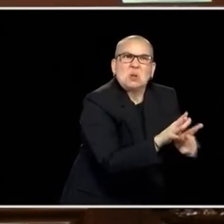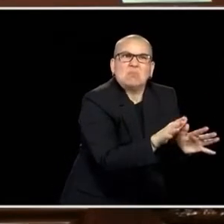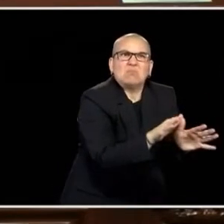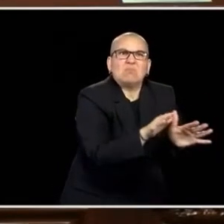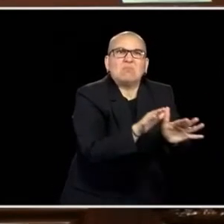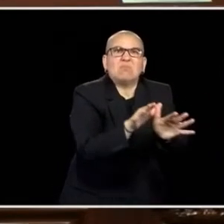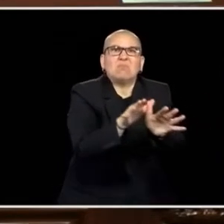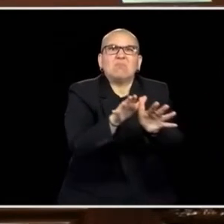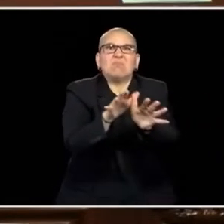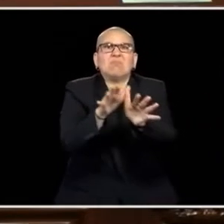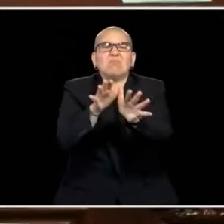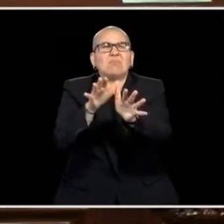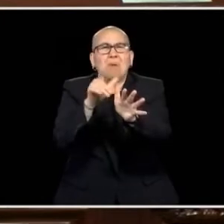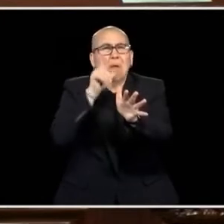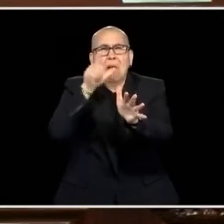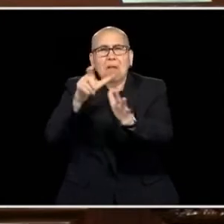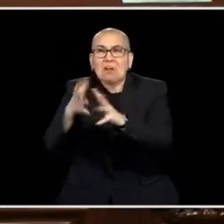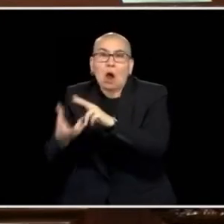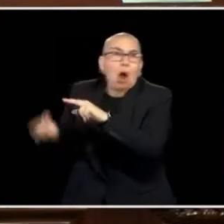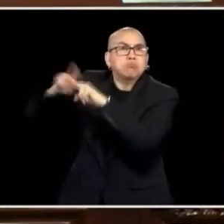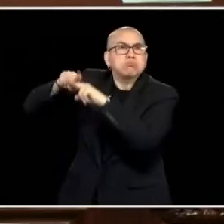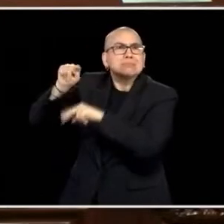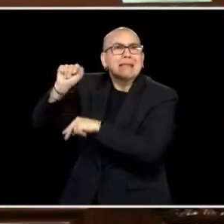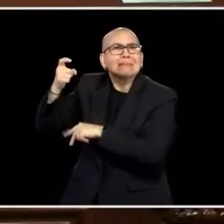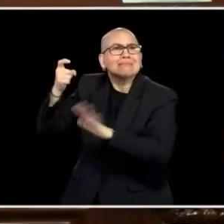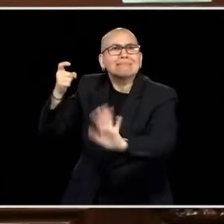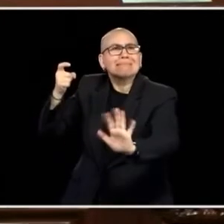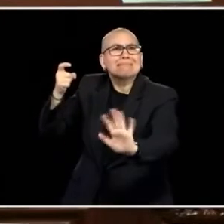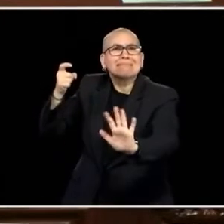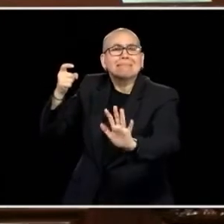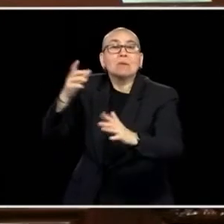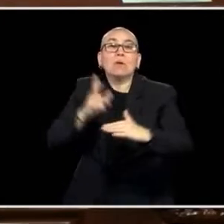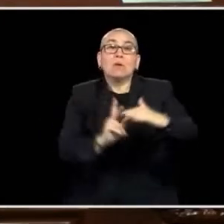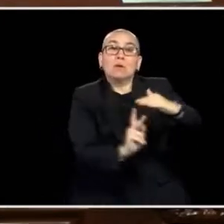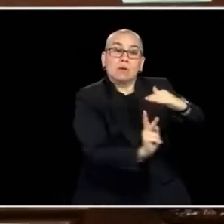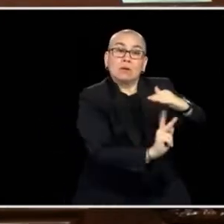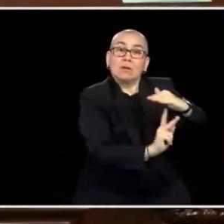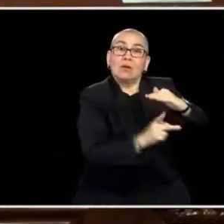CAPACITY RIGHT NOW TO EXPAND PRE-K TO 23,000 MORE CHILDREN, WHICH IS GOING TO CHANGE LIVES